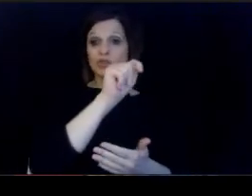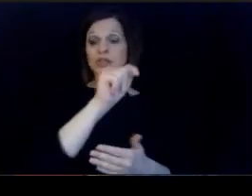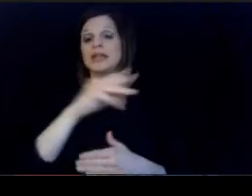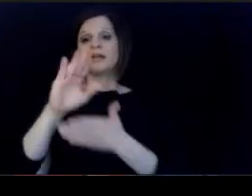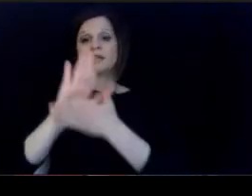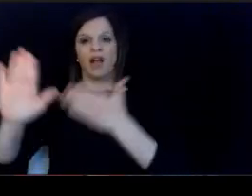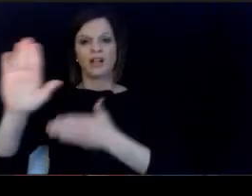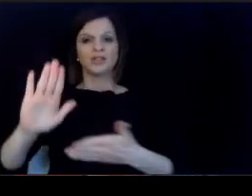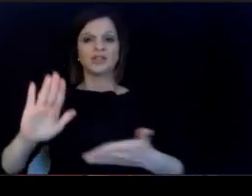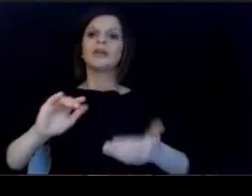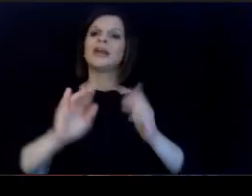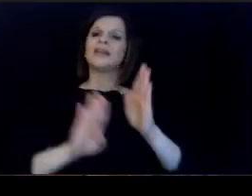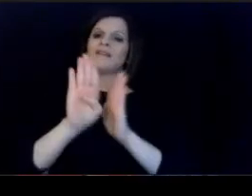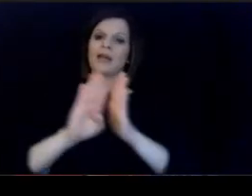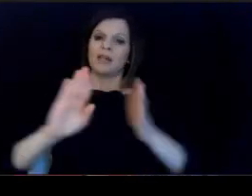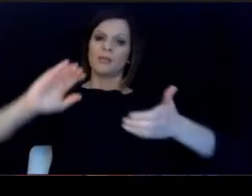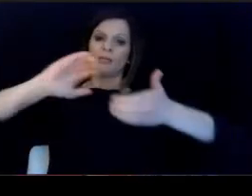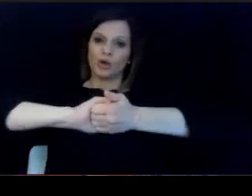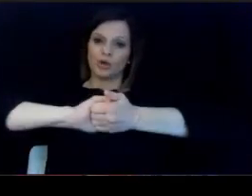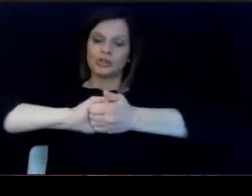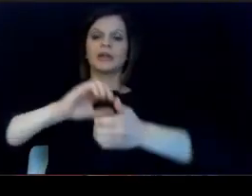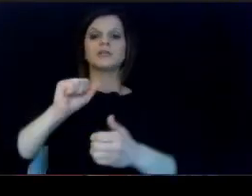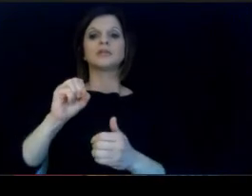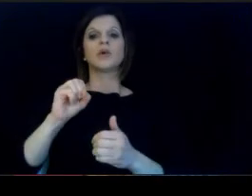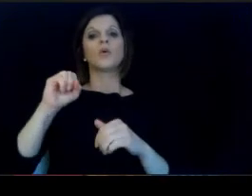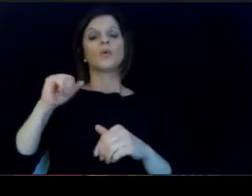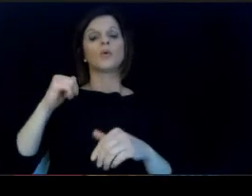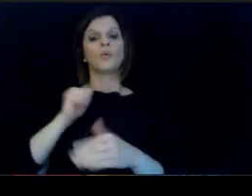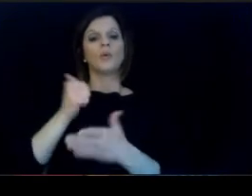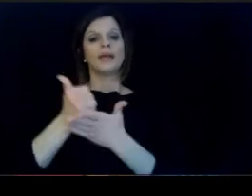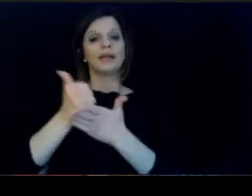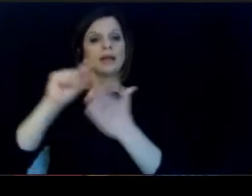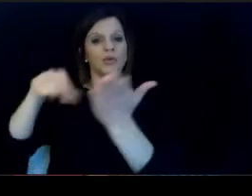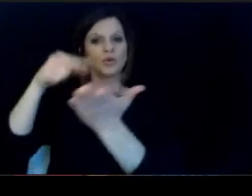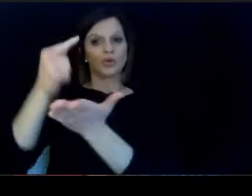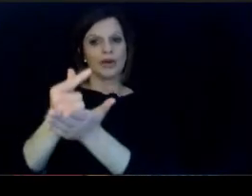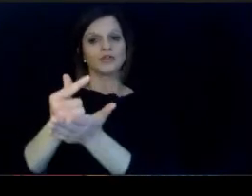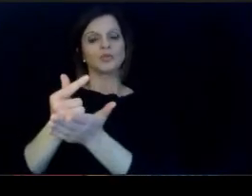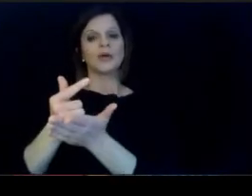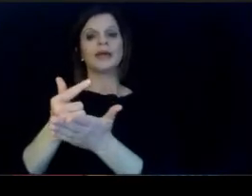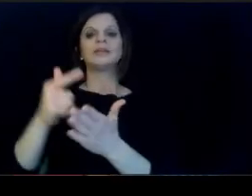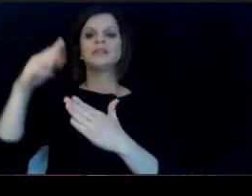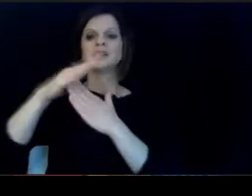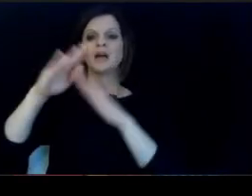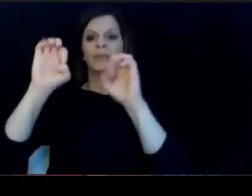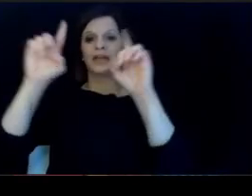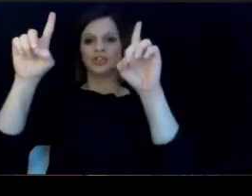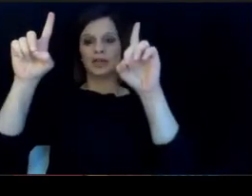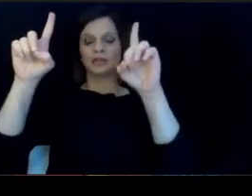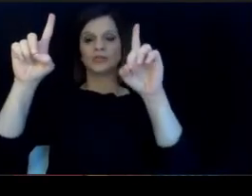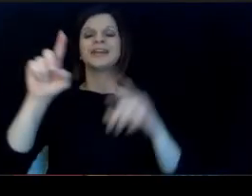Missions for a pipeline of promising educators. and Katie will be leading the grow your own educator program.